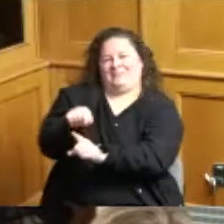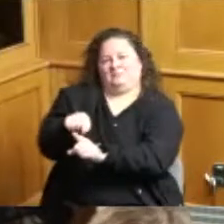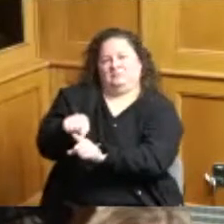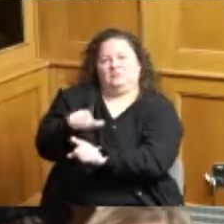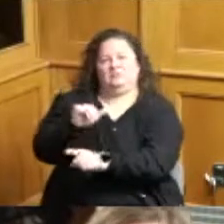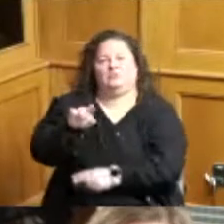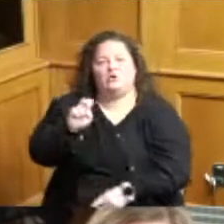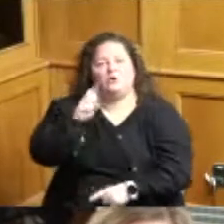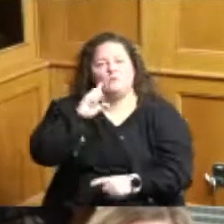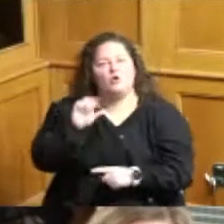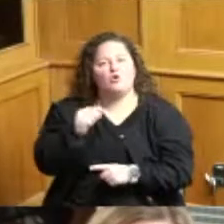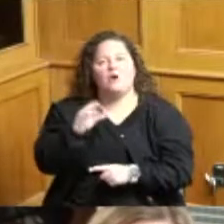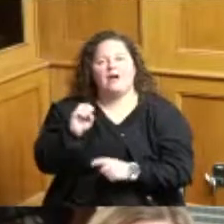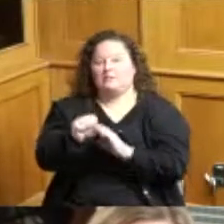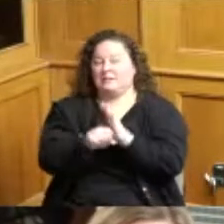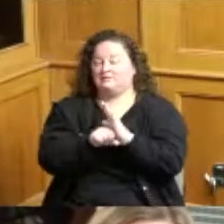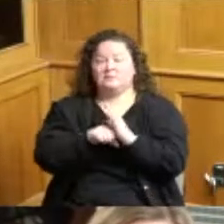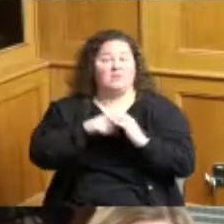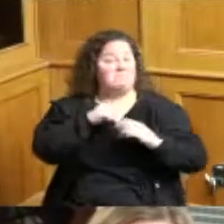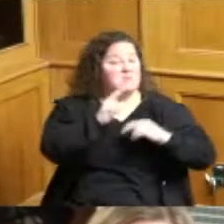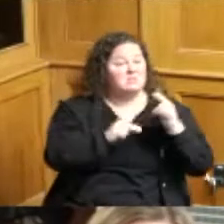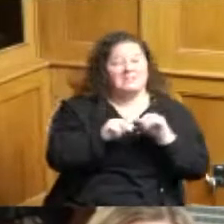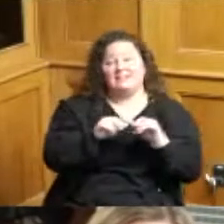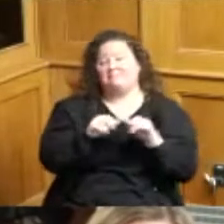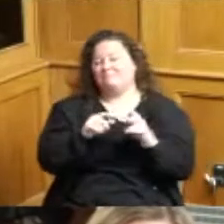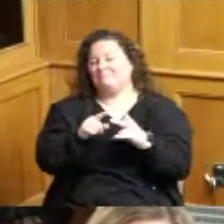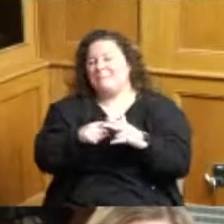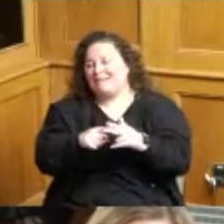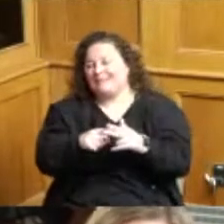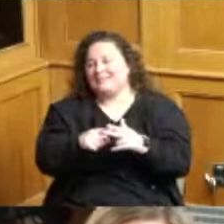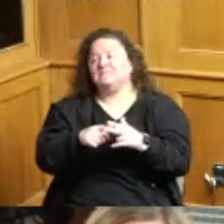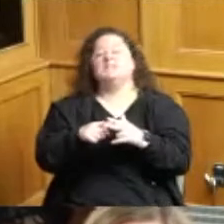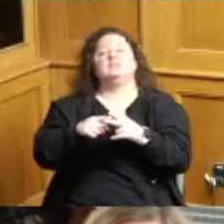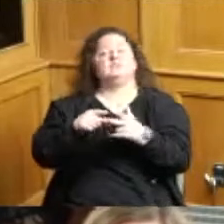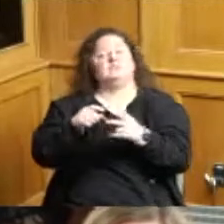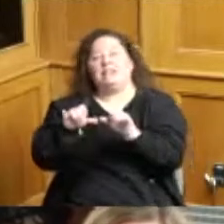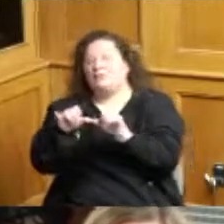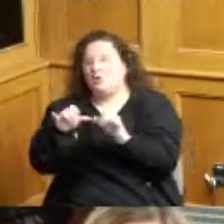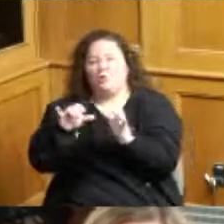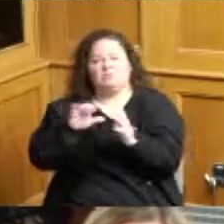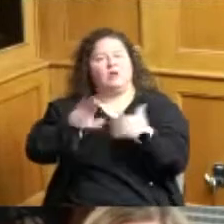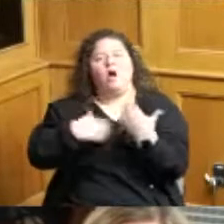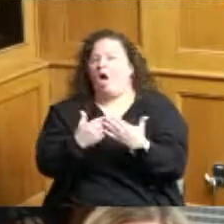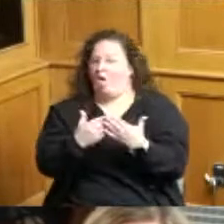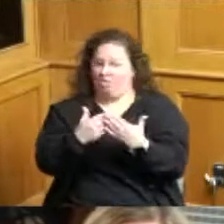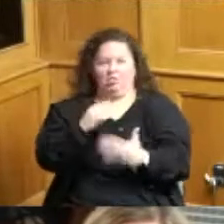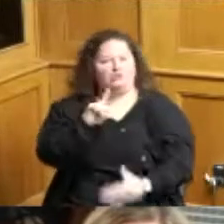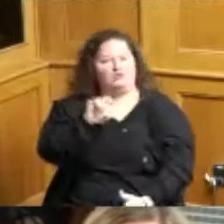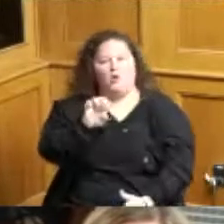that's building plumbing mechanical electrical all those codes are are based upon the international